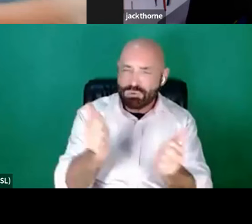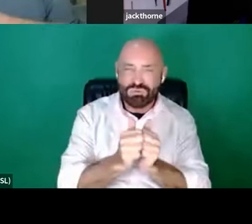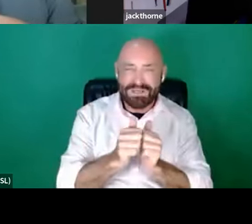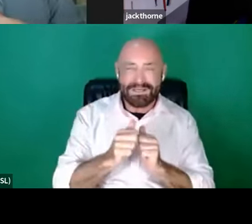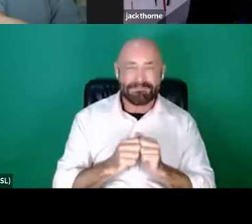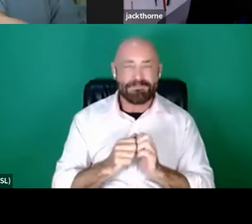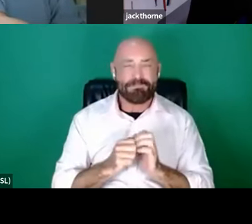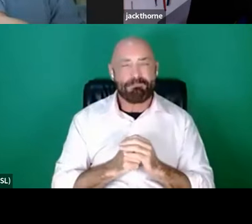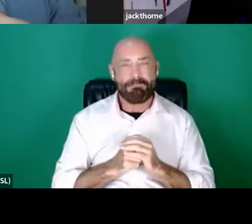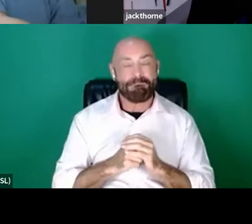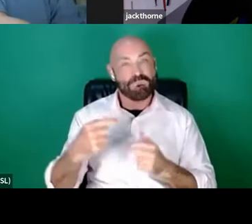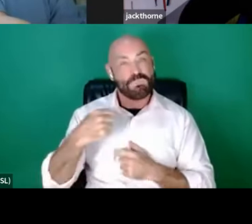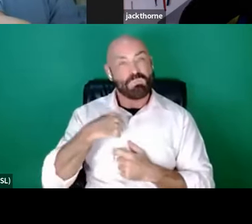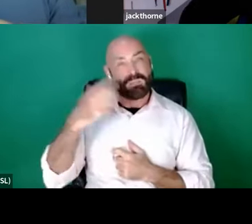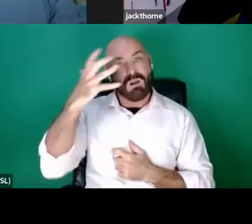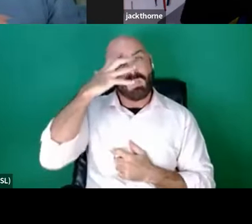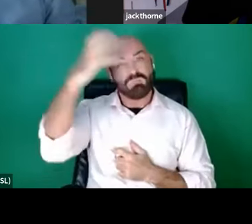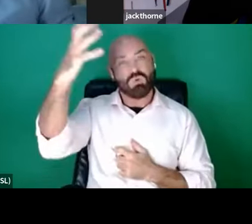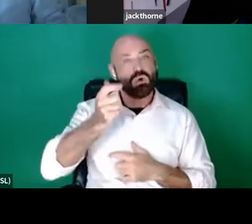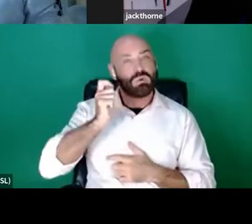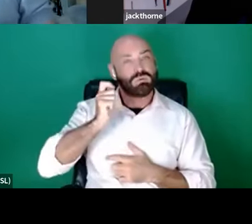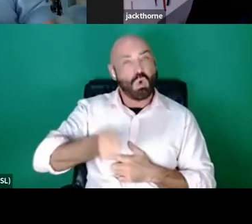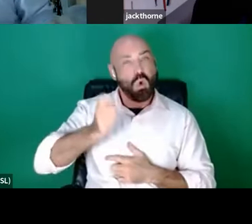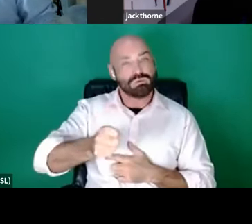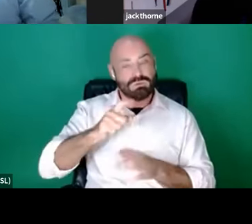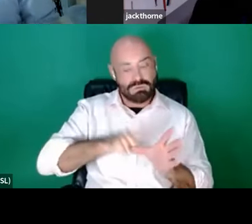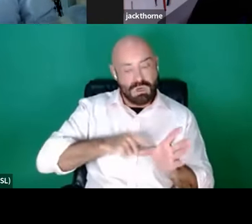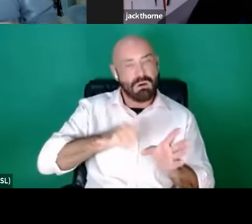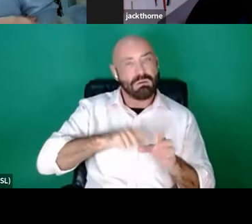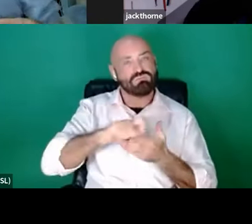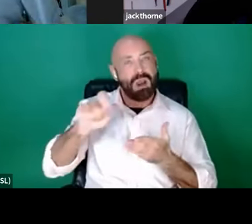was the Royal Court Young Writers' programme, but it was a similar sort of thing. I had